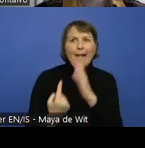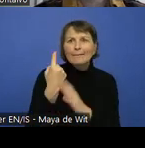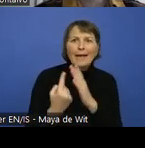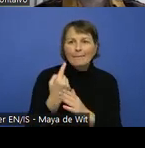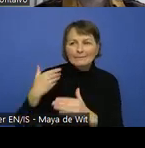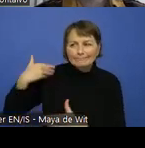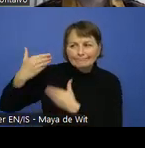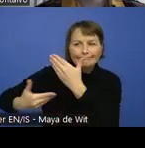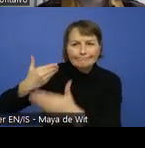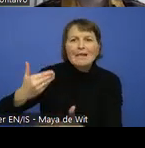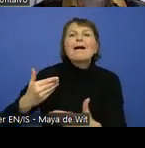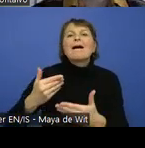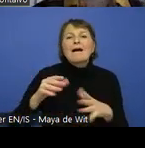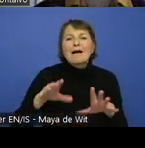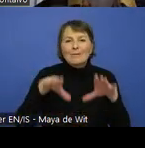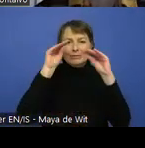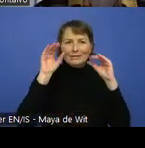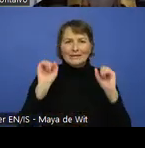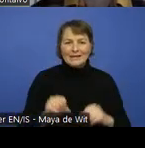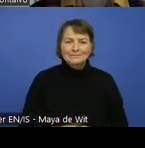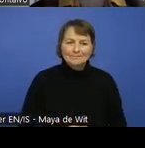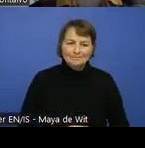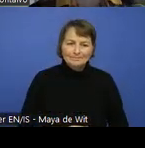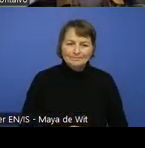Explaining accessibility wholistically we touched on that briefly before.